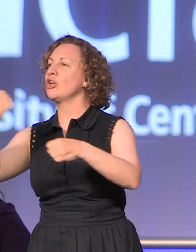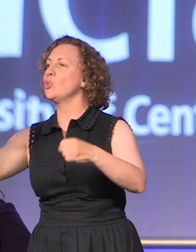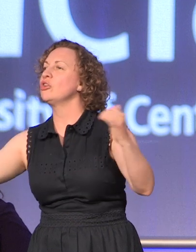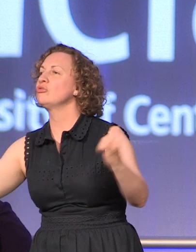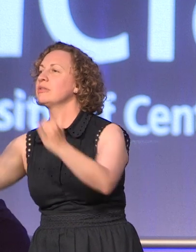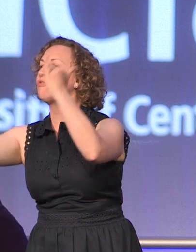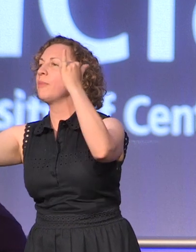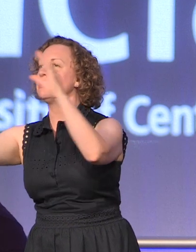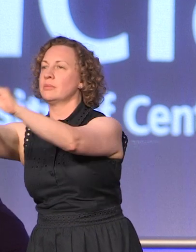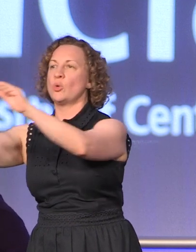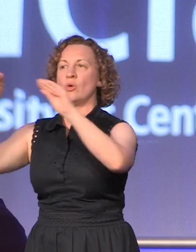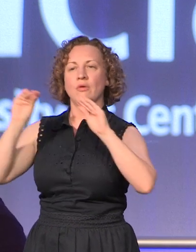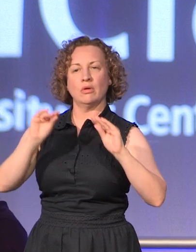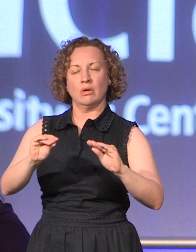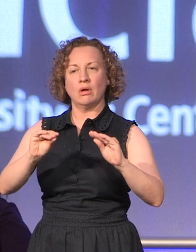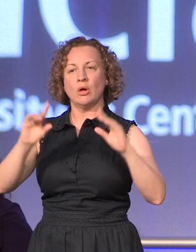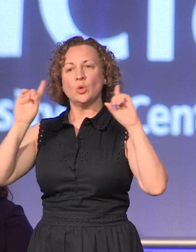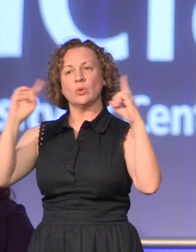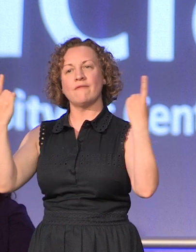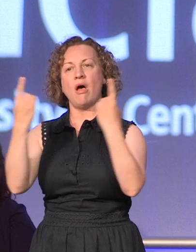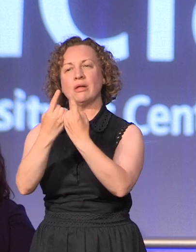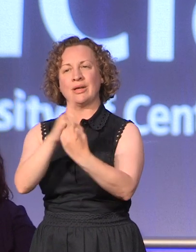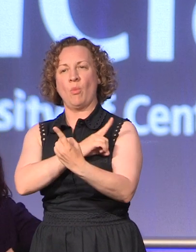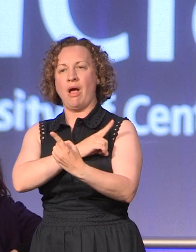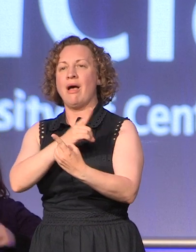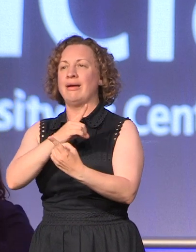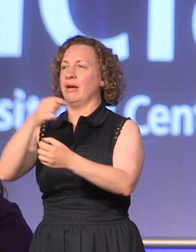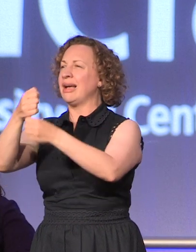future became uncertain, because one thing we knew was that your graduation